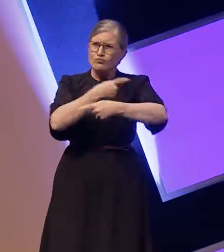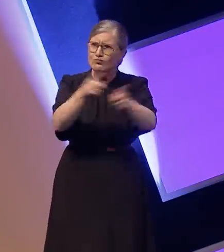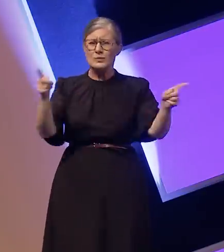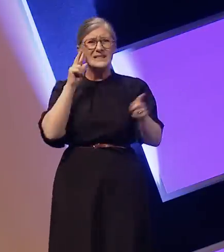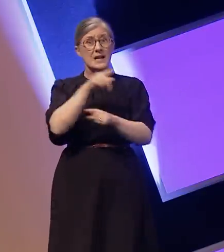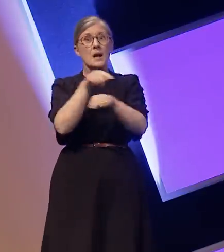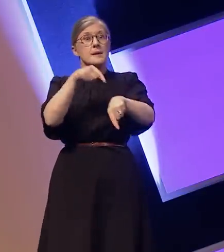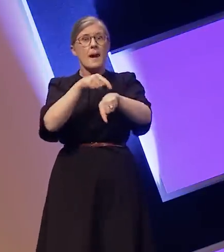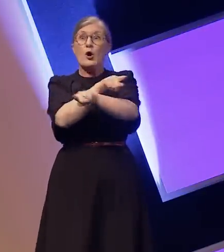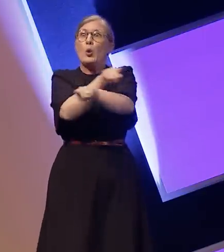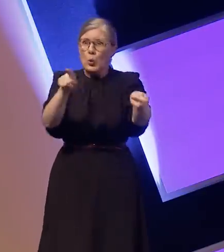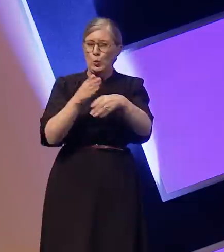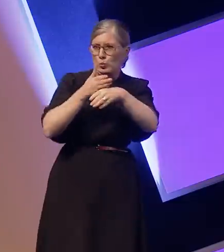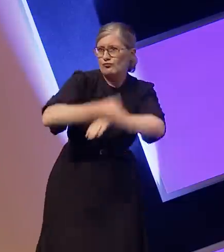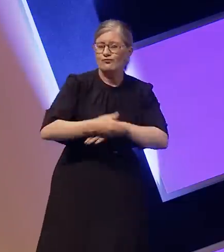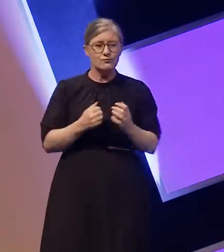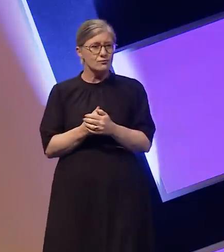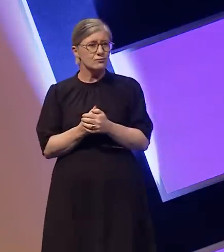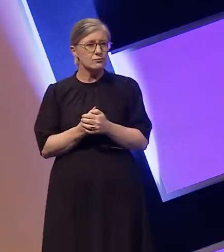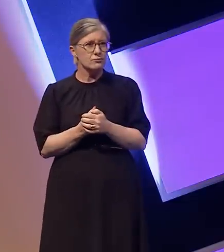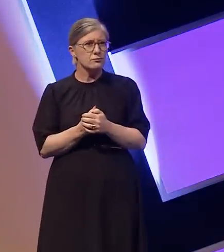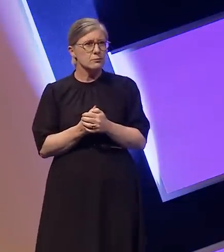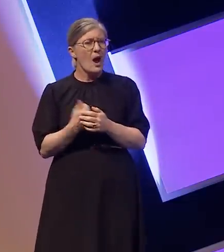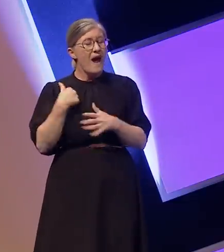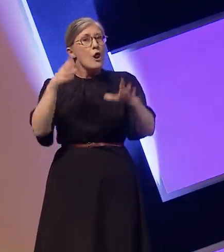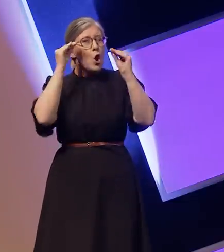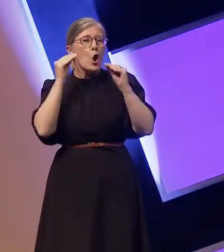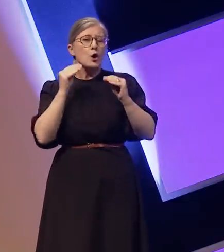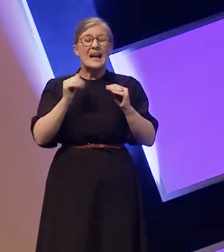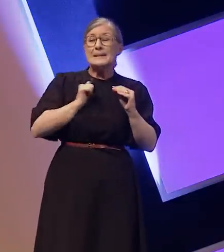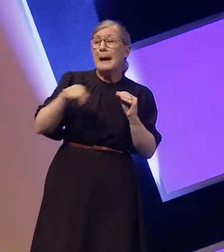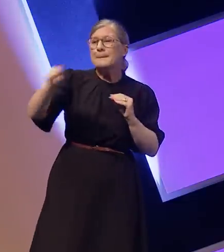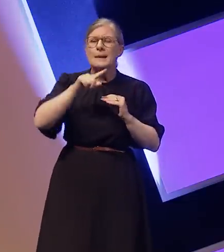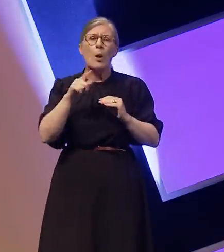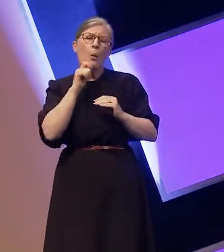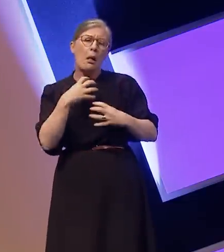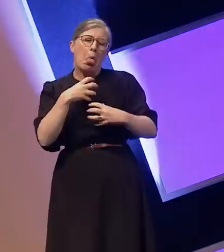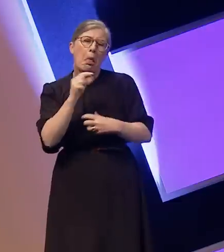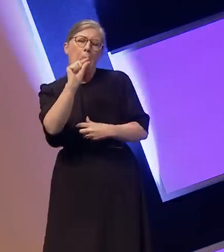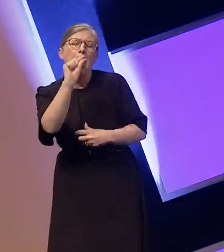I have learned to expect people to do the bare minimum and to put responsibility back onto